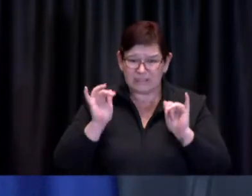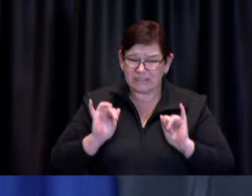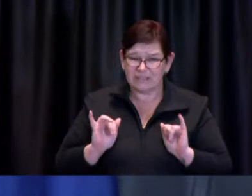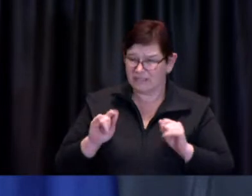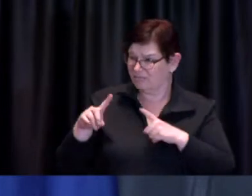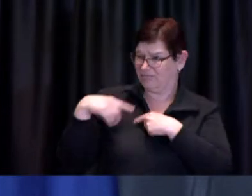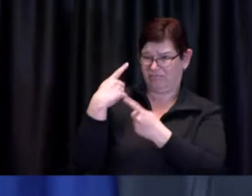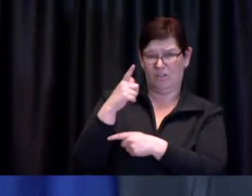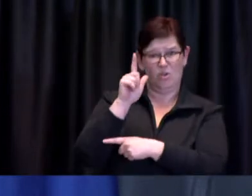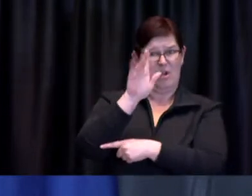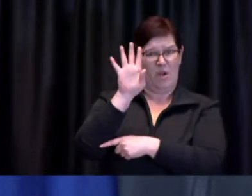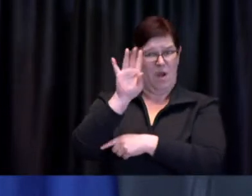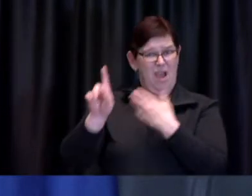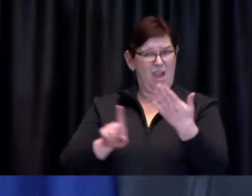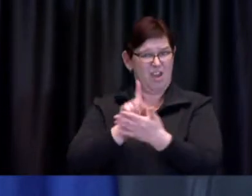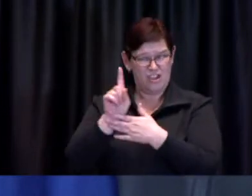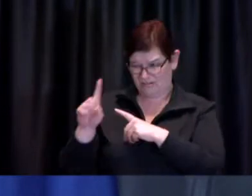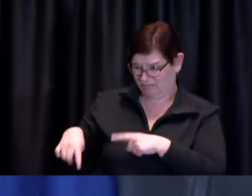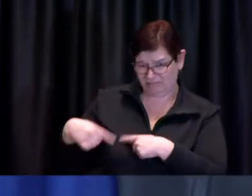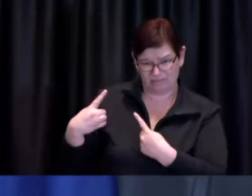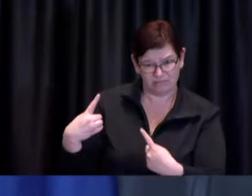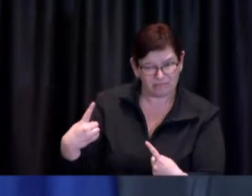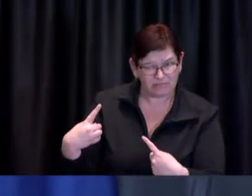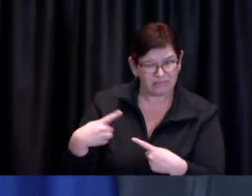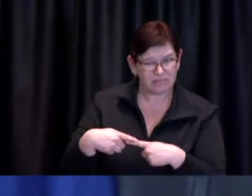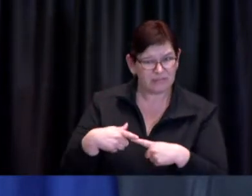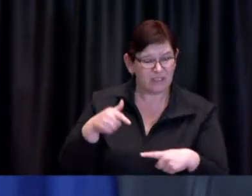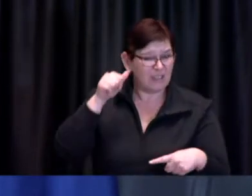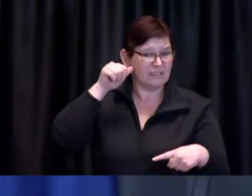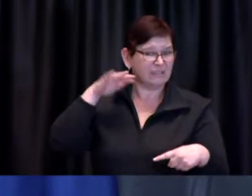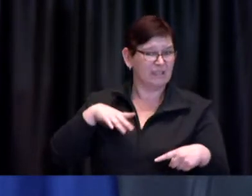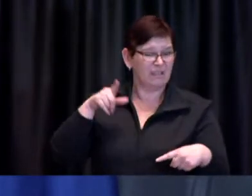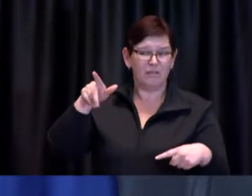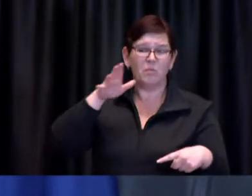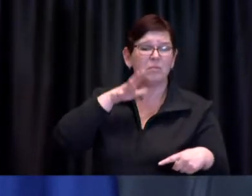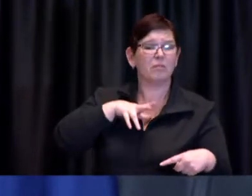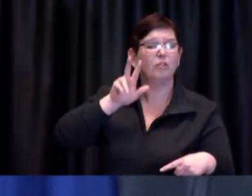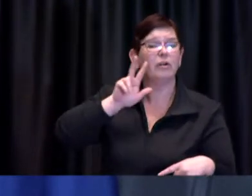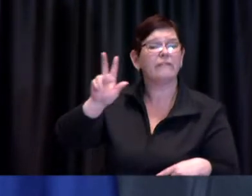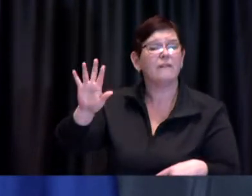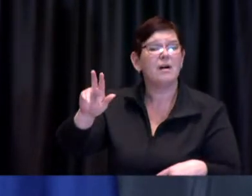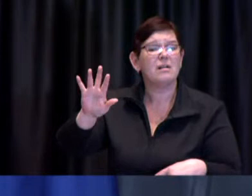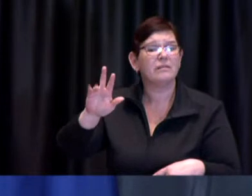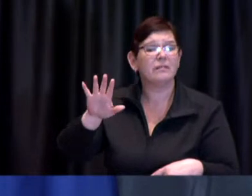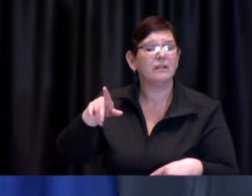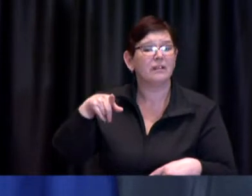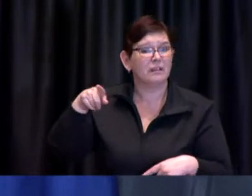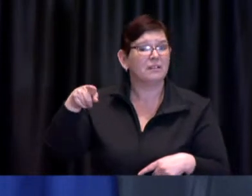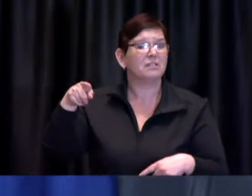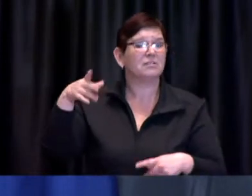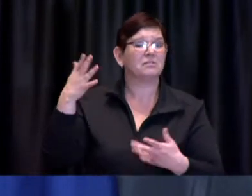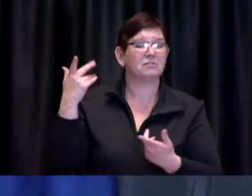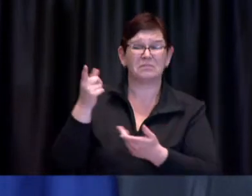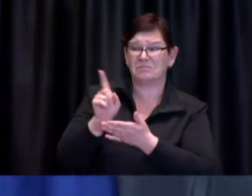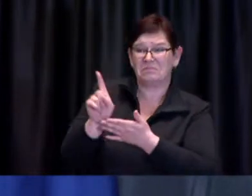I saw a young man on television last night 35 years old and he's been out of hospital for some time and he's still got oxygen that he's required to have